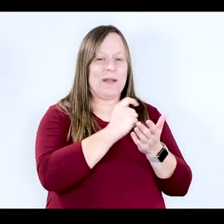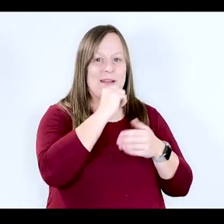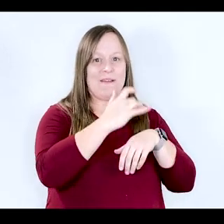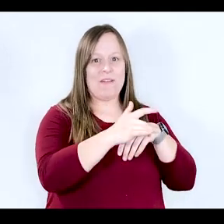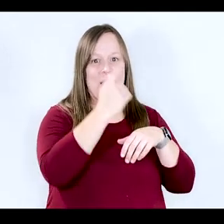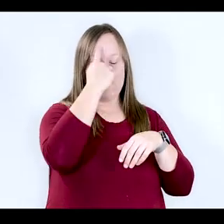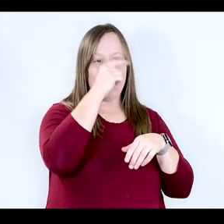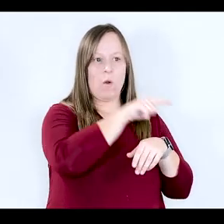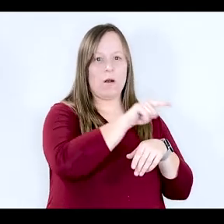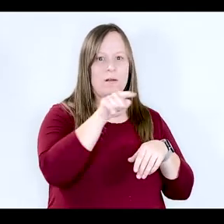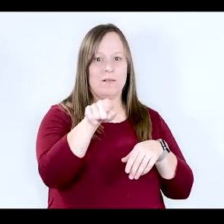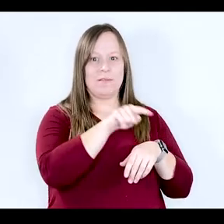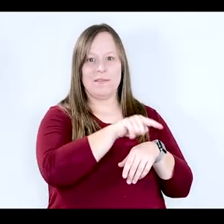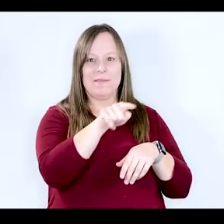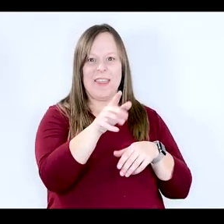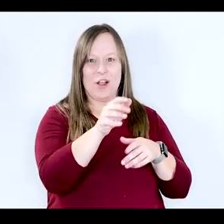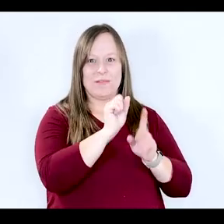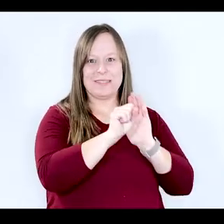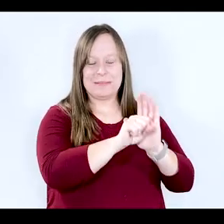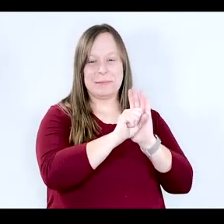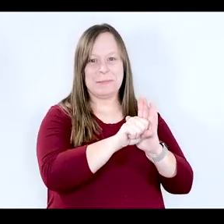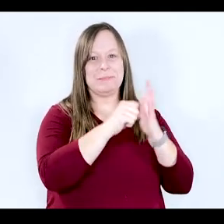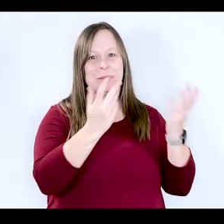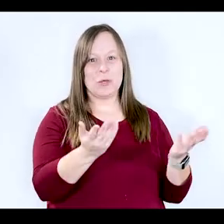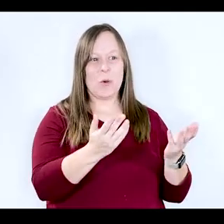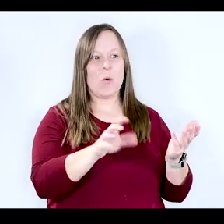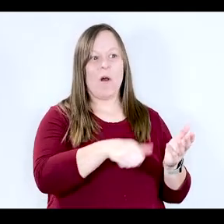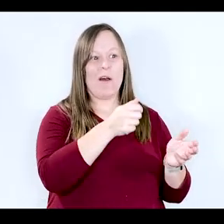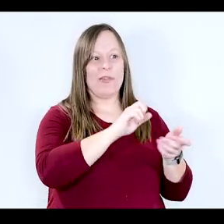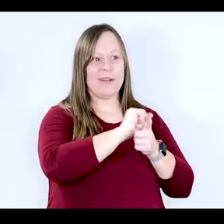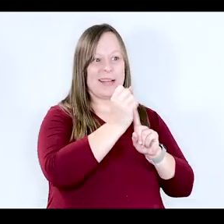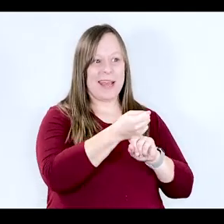for one or both of these conditions. And then in the other case, kind of on the